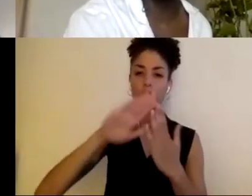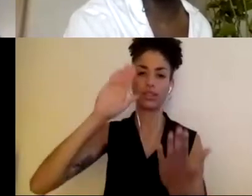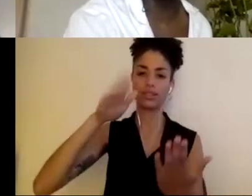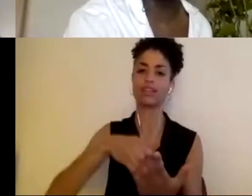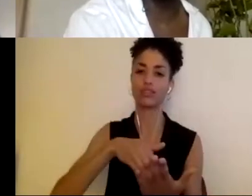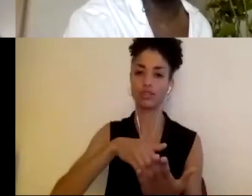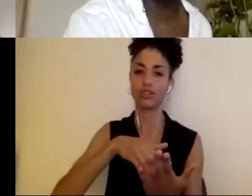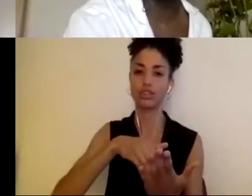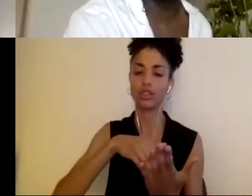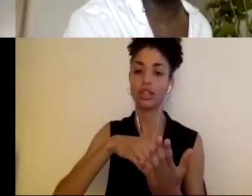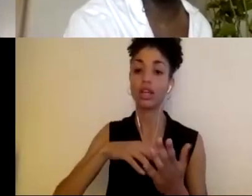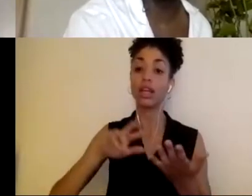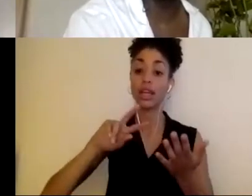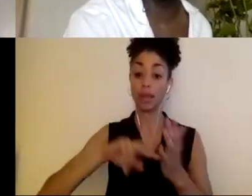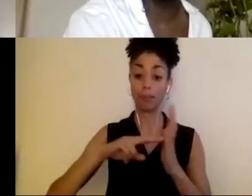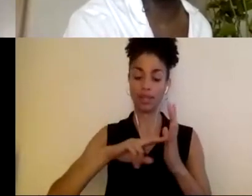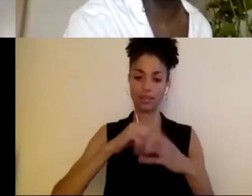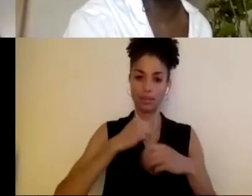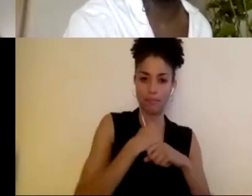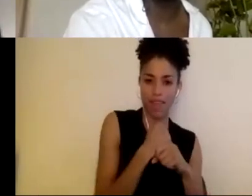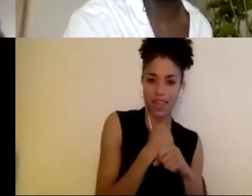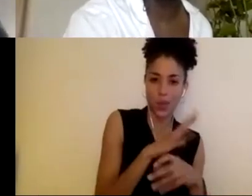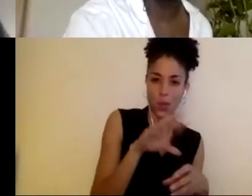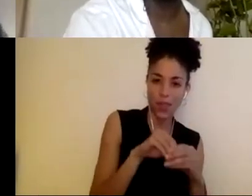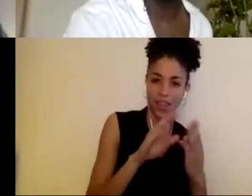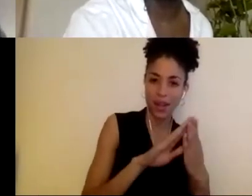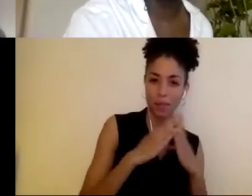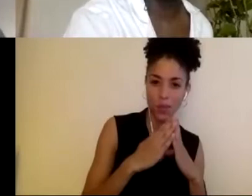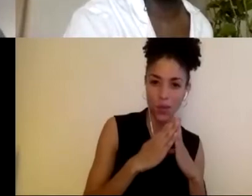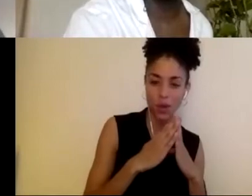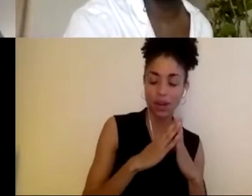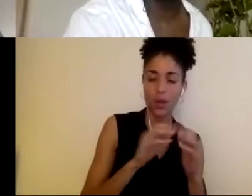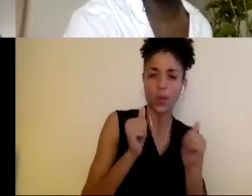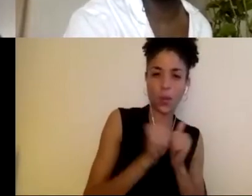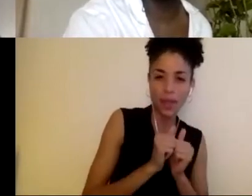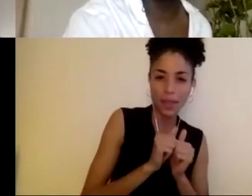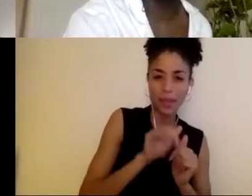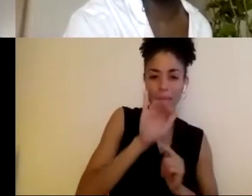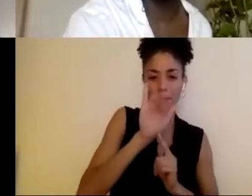within community and with and by and for community first and foremost.